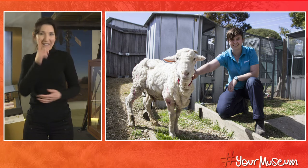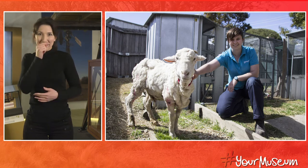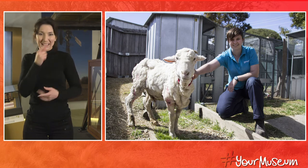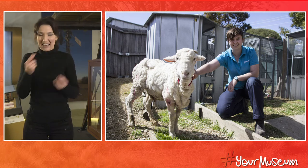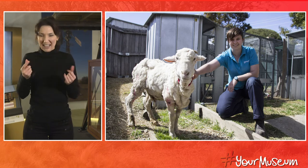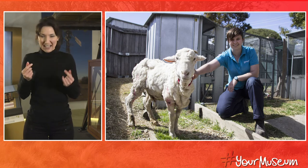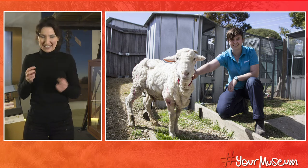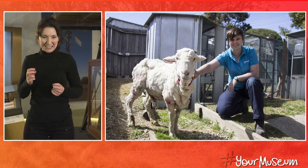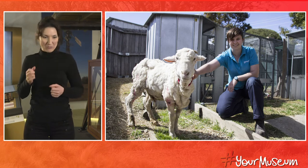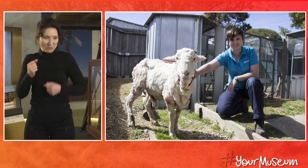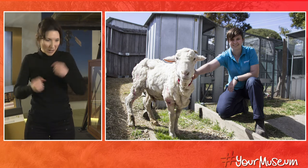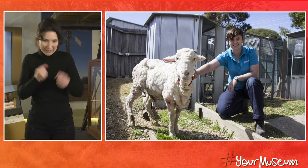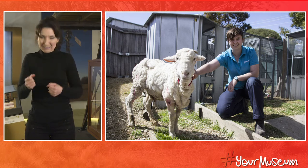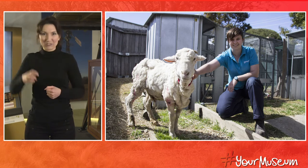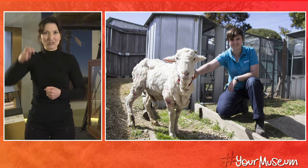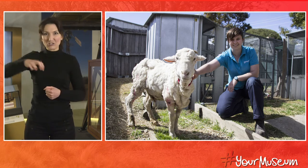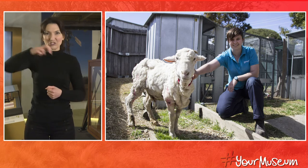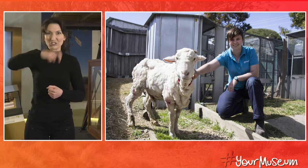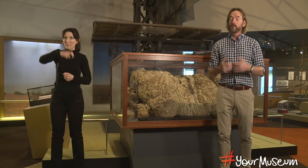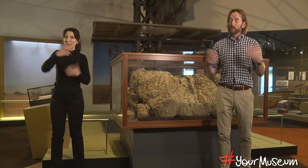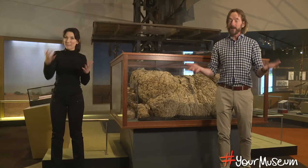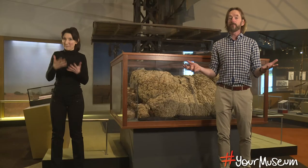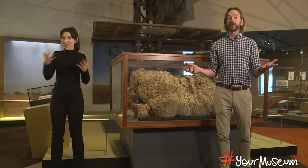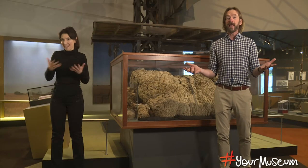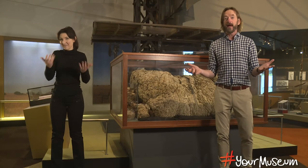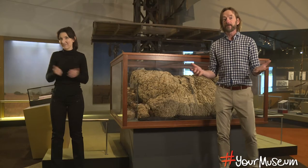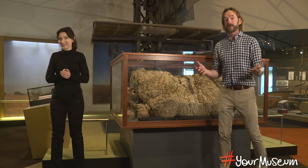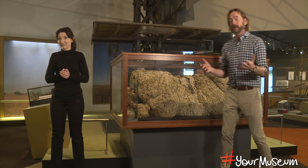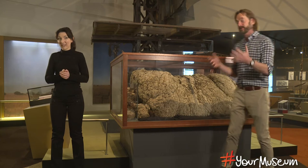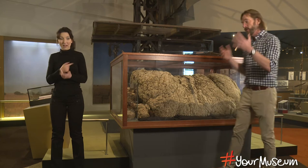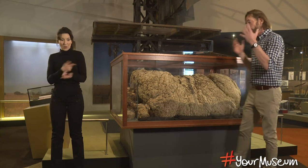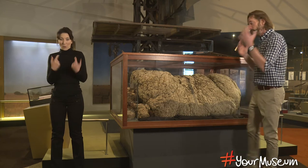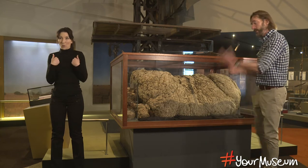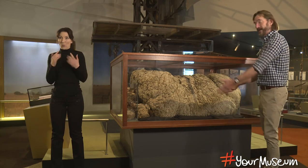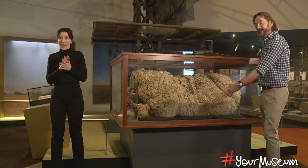paddocks and at the National Museum we’re really happy because we got